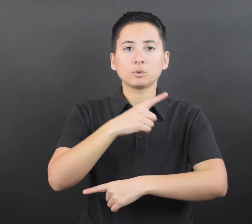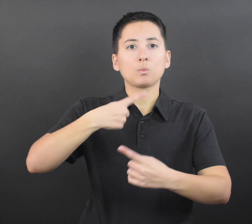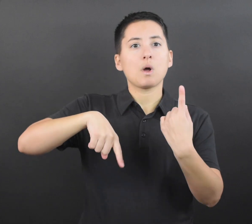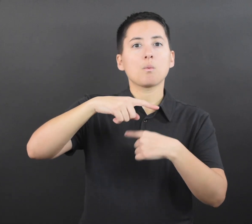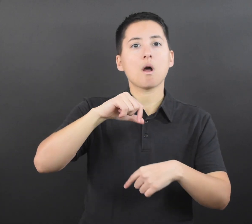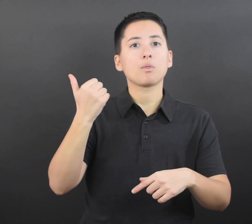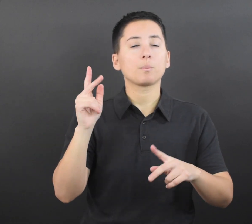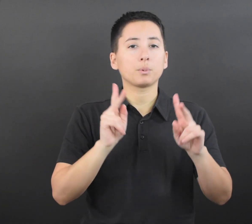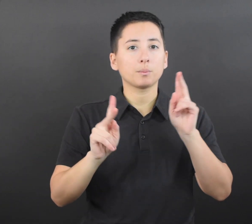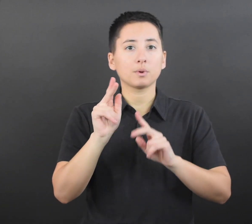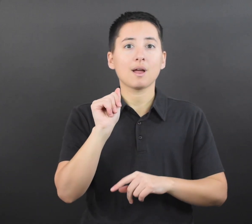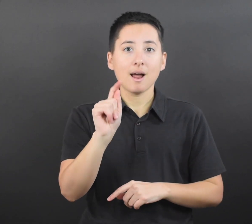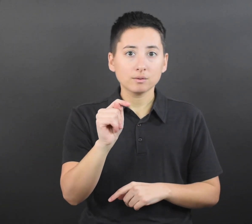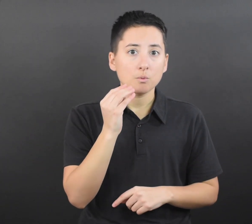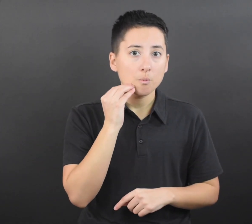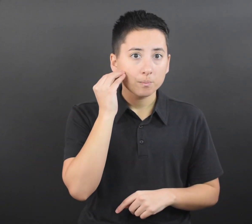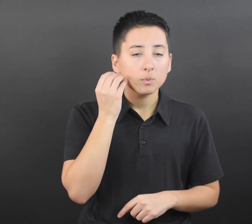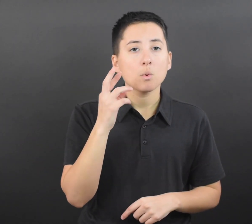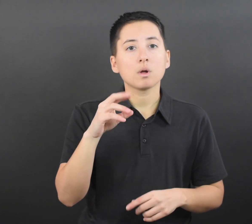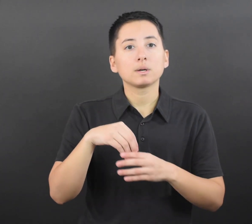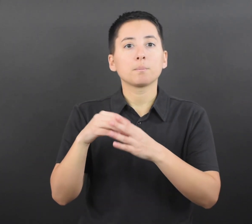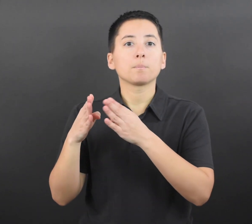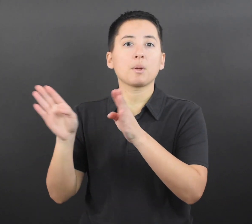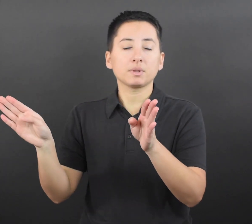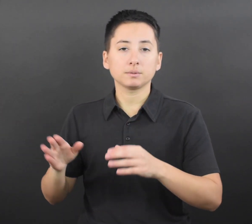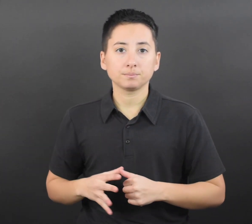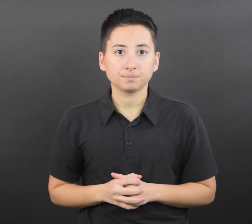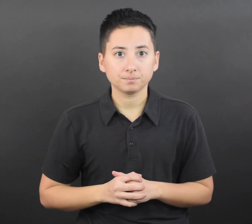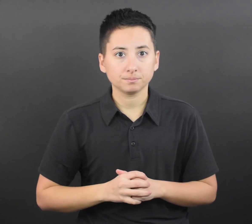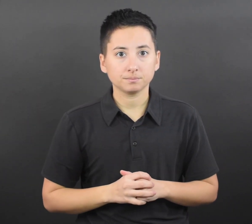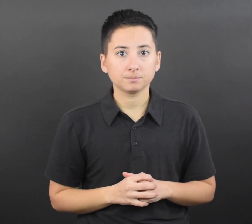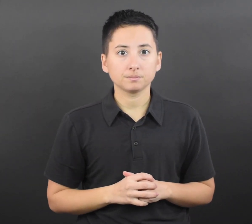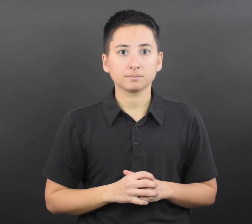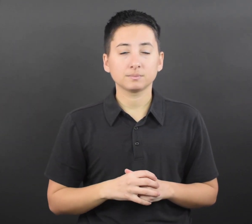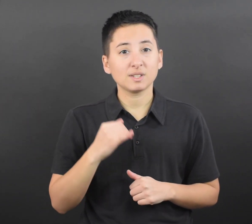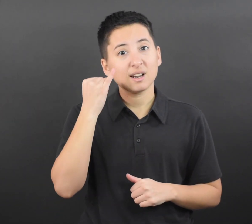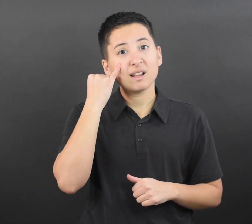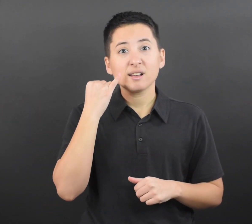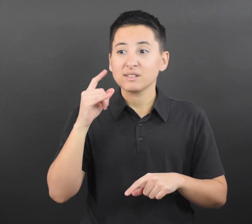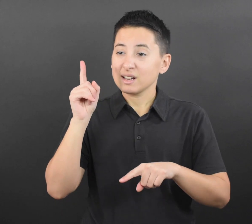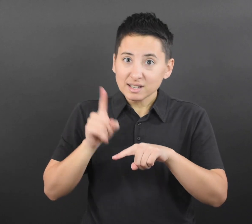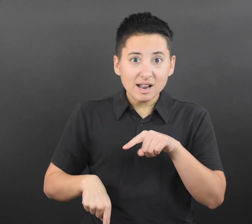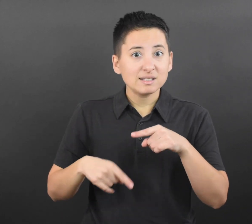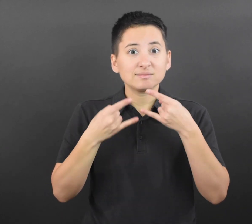they should wear a well-fitting mask for 10 days when around others at home and in public.